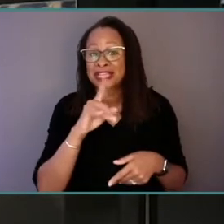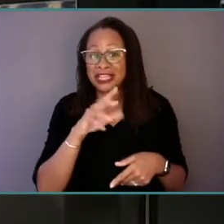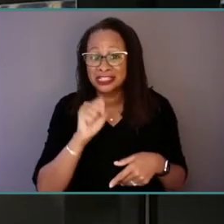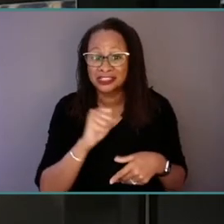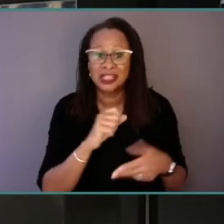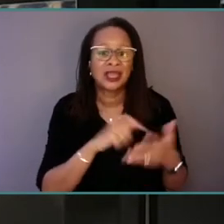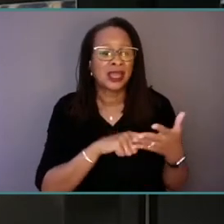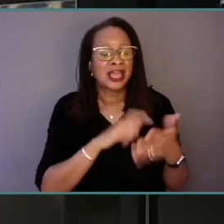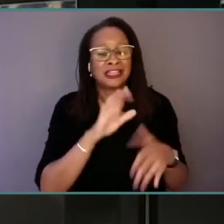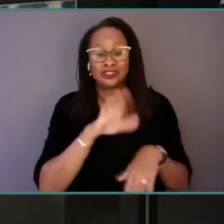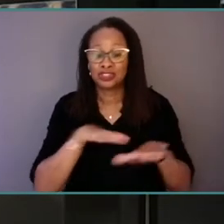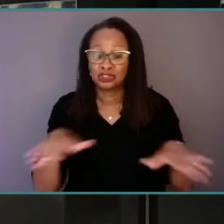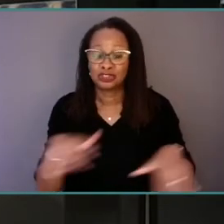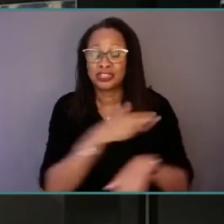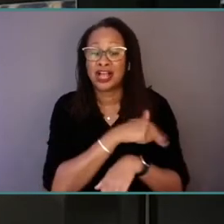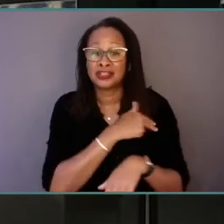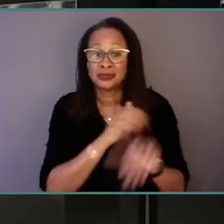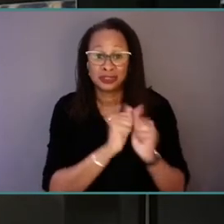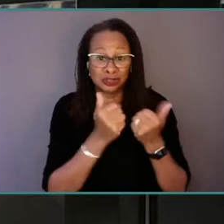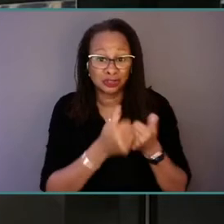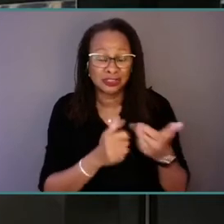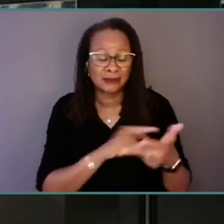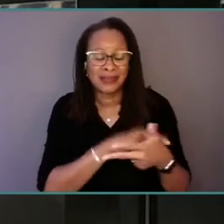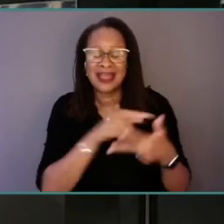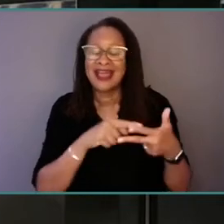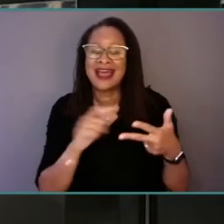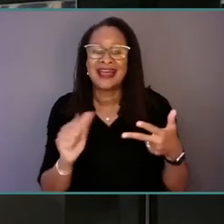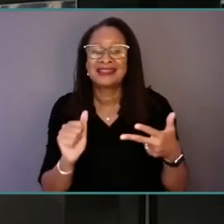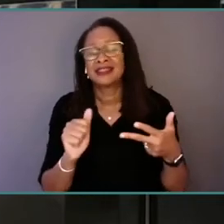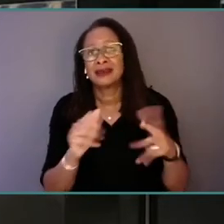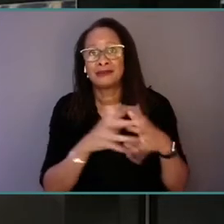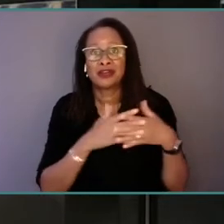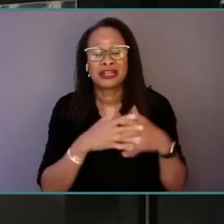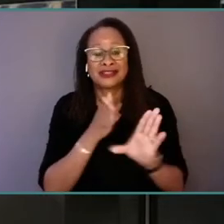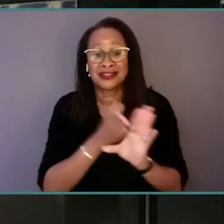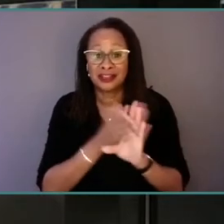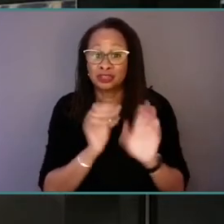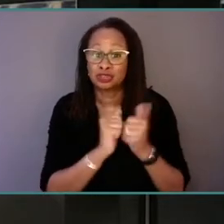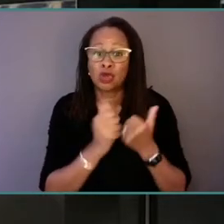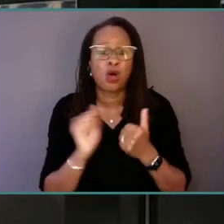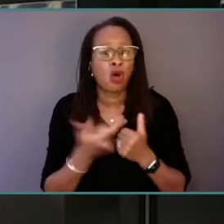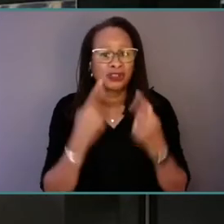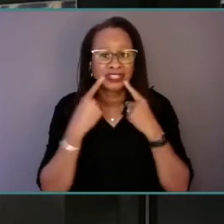declared a national state of emergency last year, and we are very encouraged, I think,